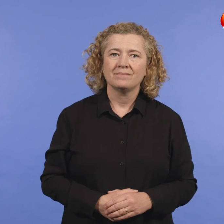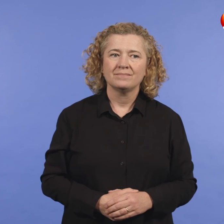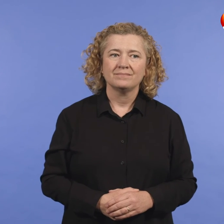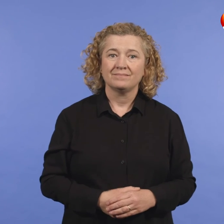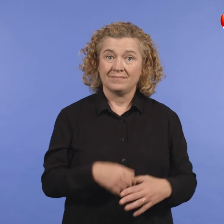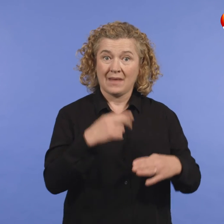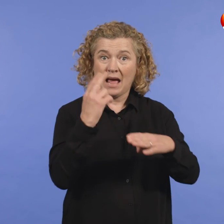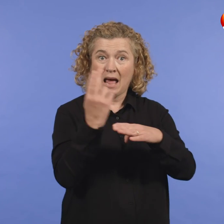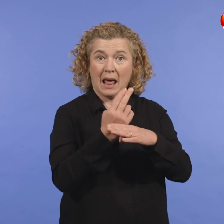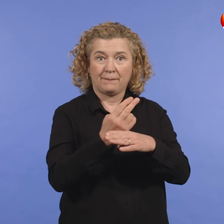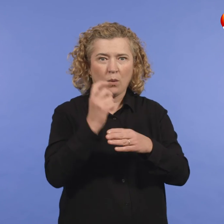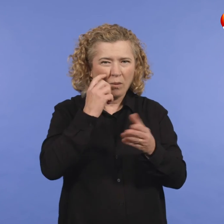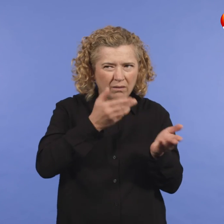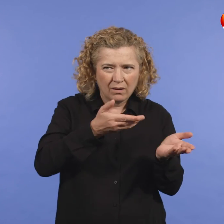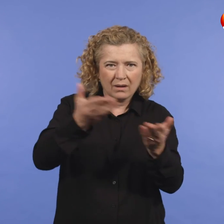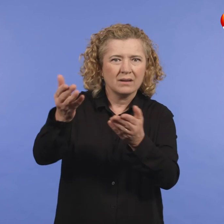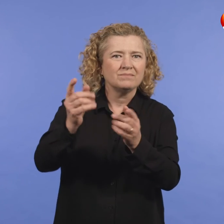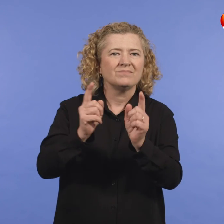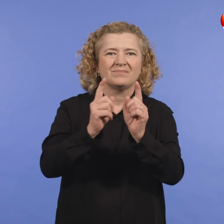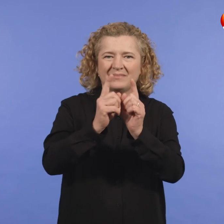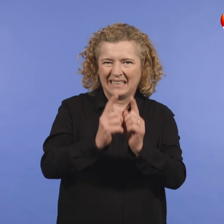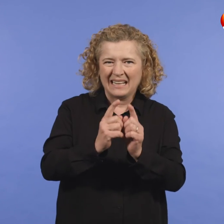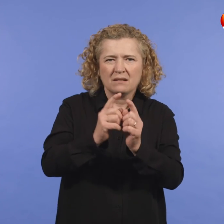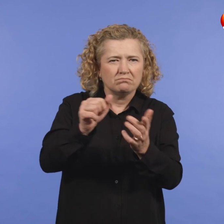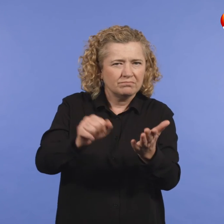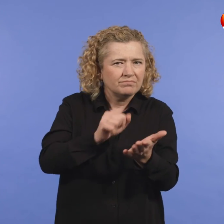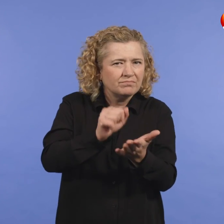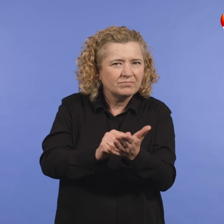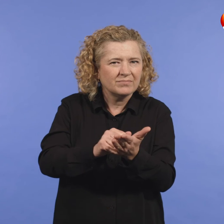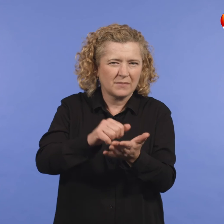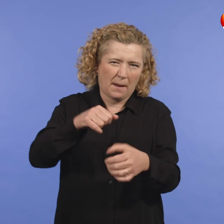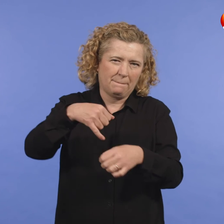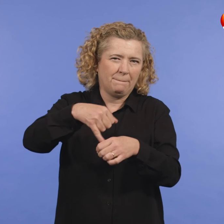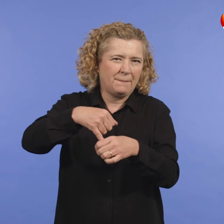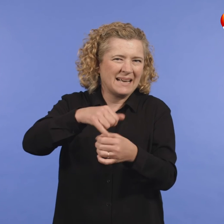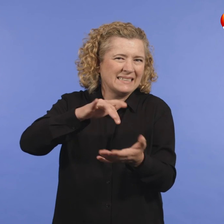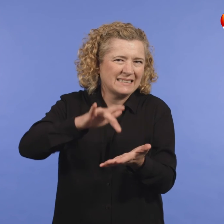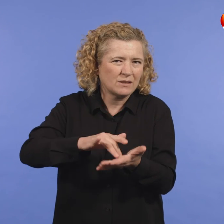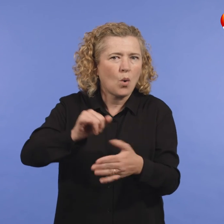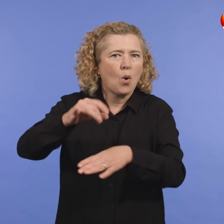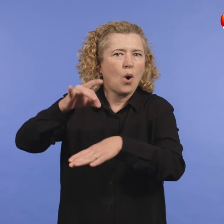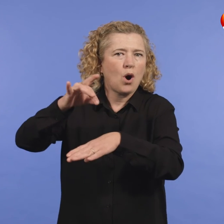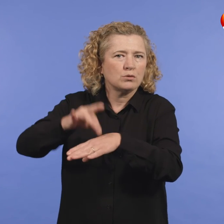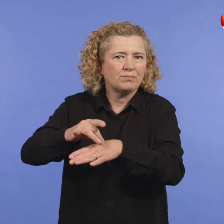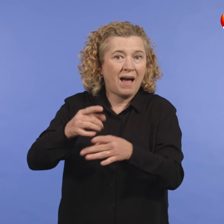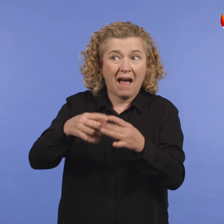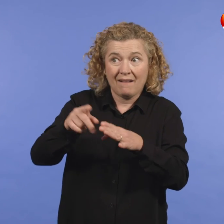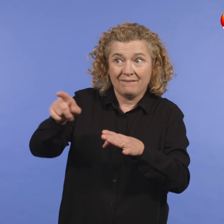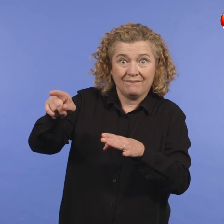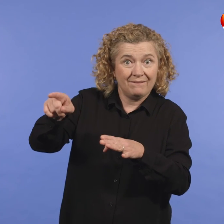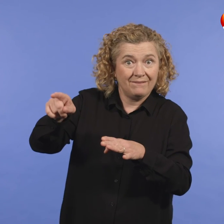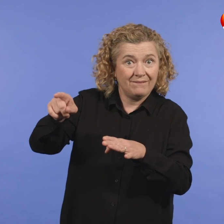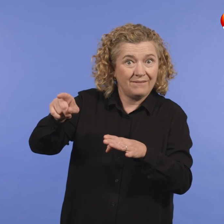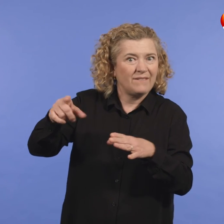Ambulance transport to the nearest and most appropriate medical facility is free